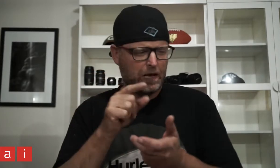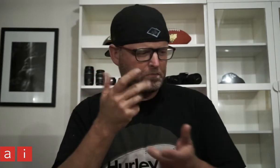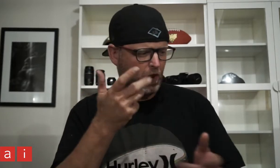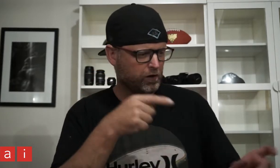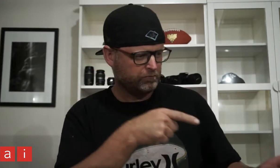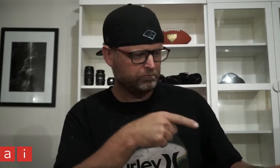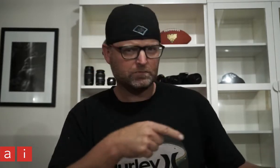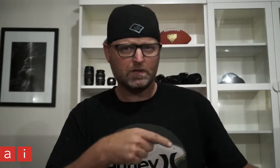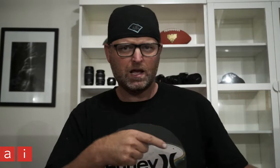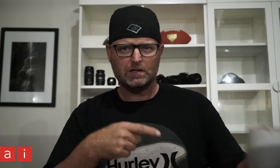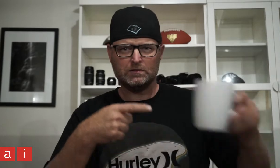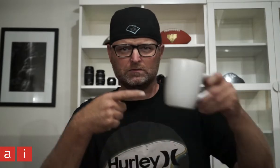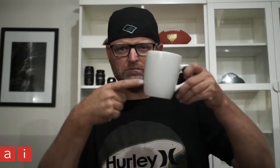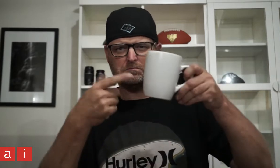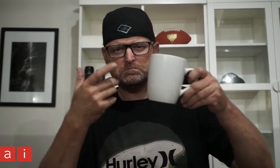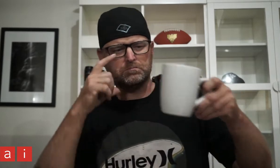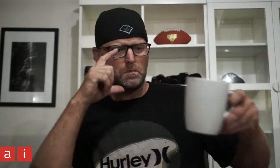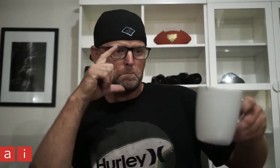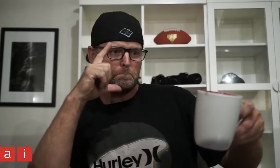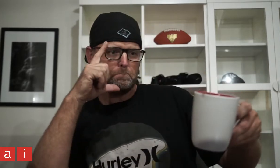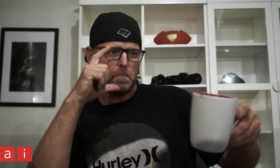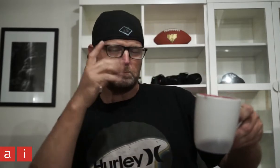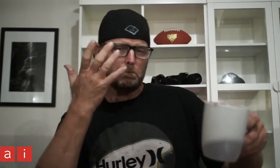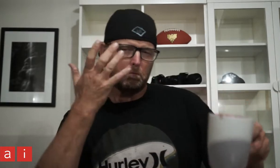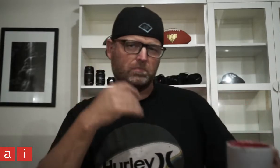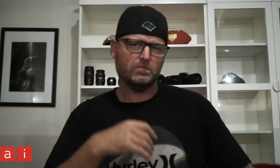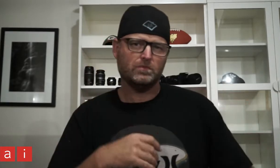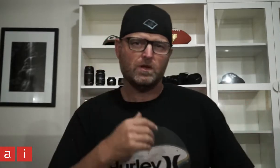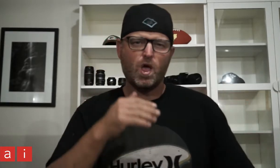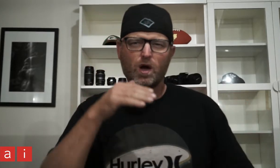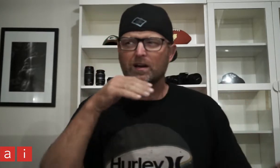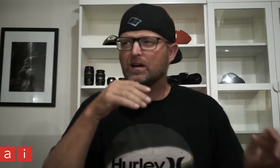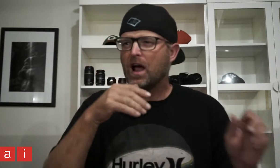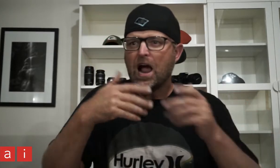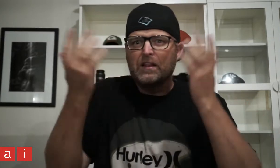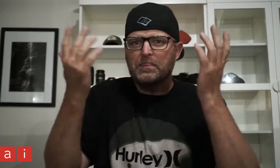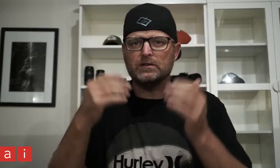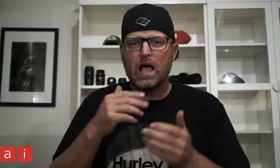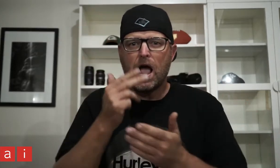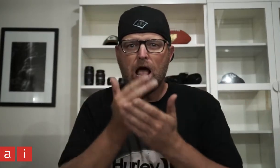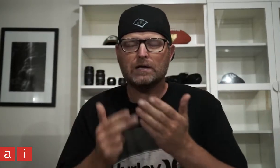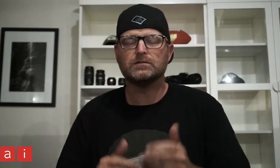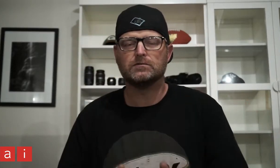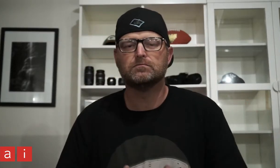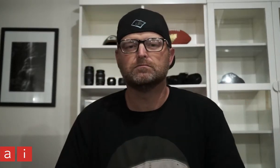taking pictures of anything, like this cup, in an artistic way.